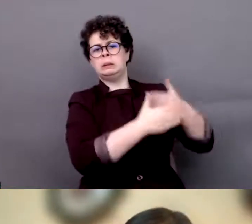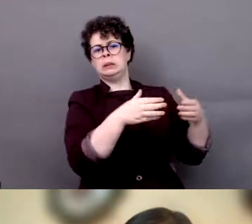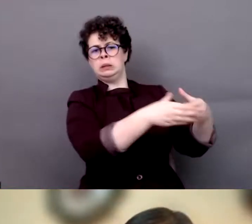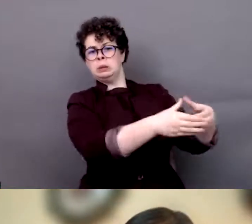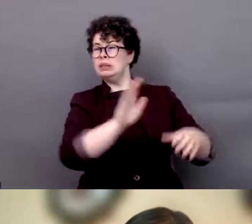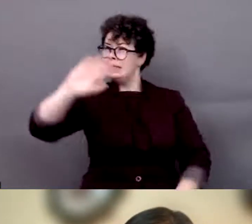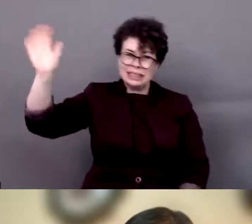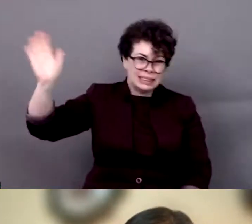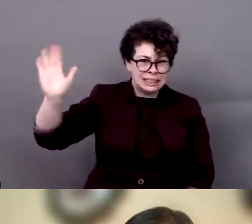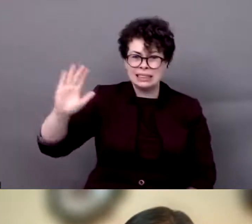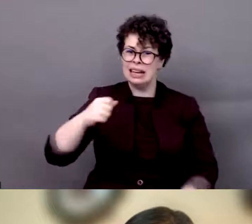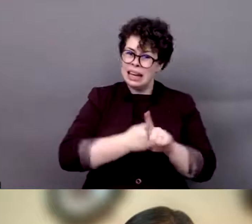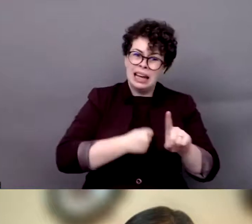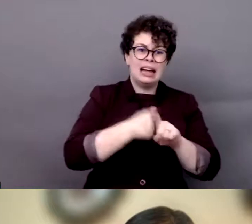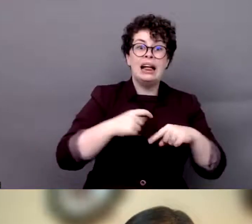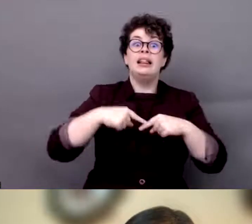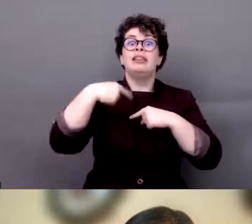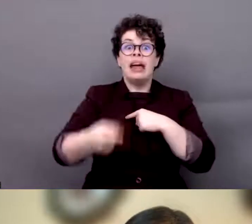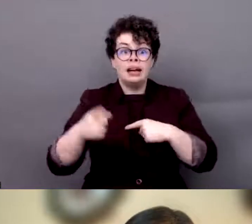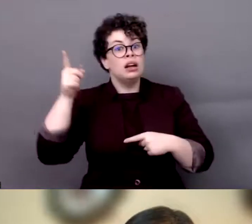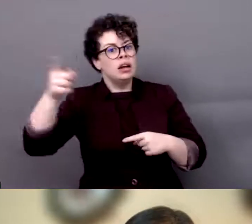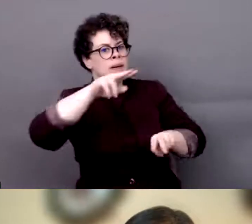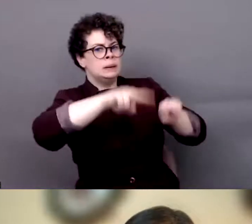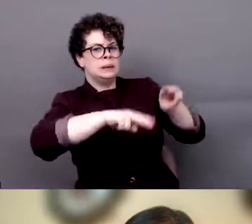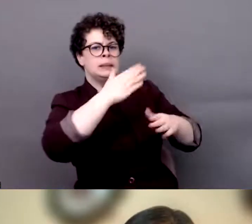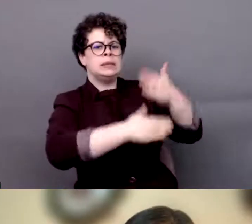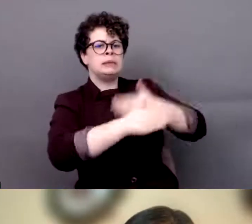and then we had disability assessment. So we are trying to survive. We